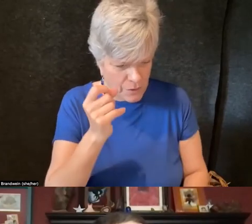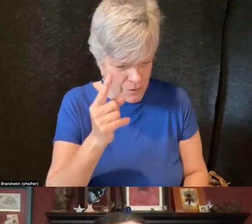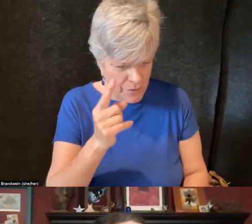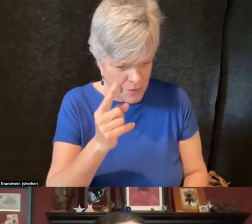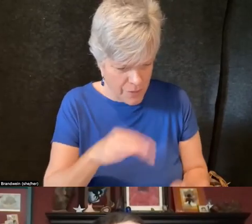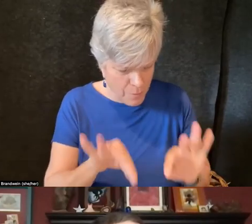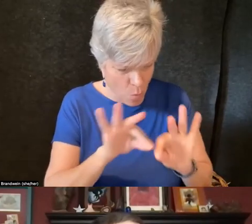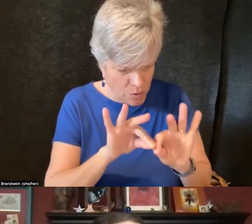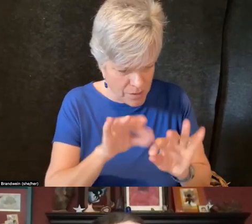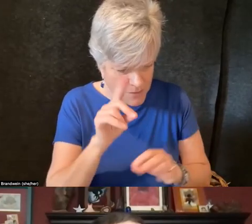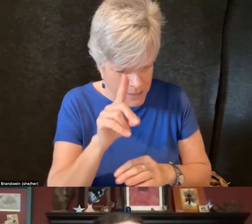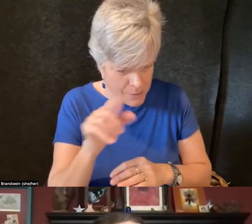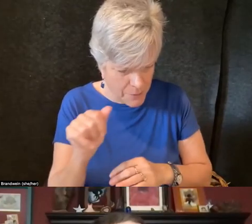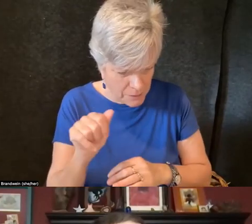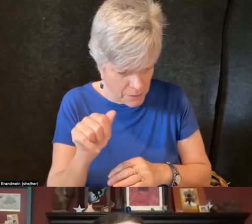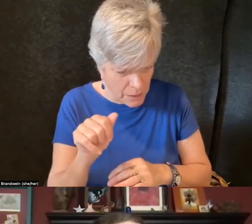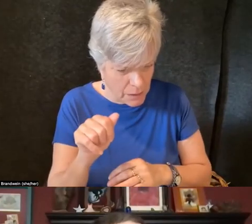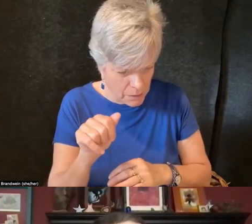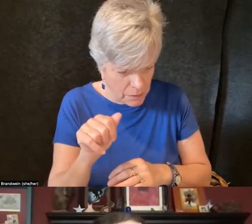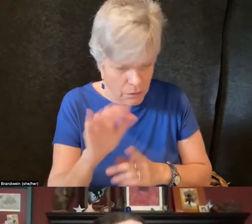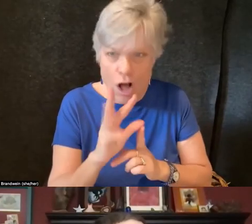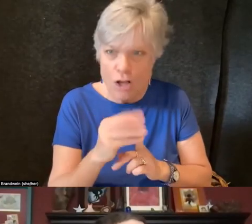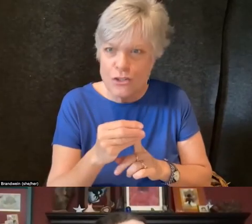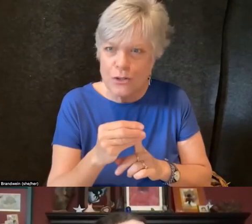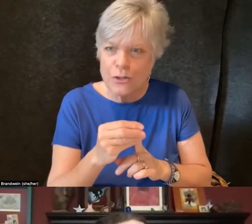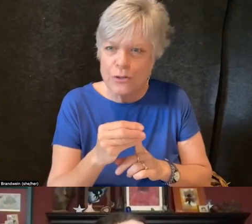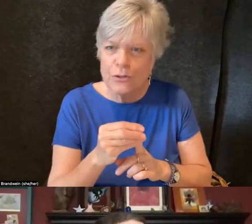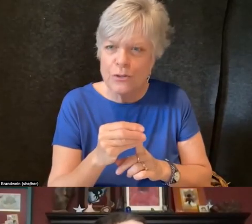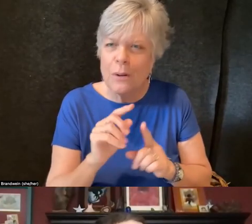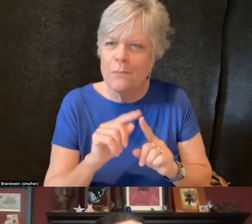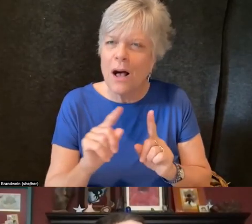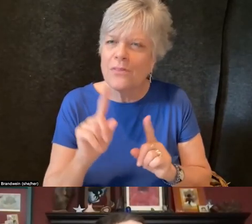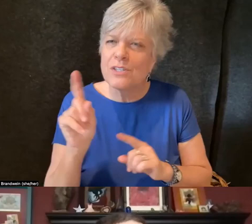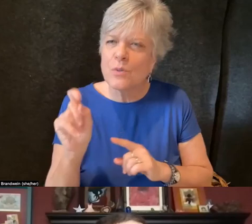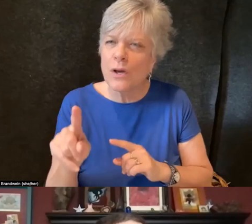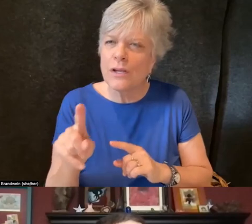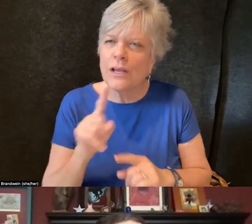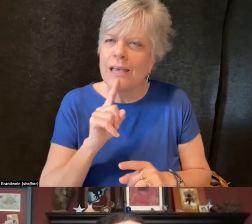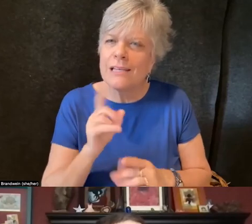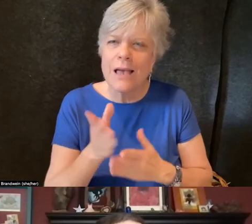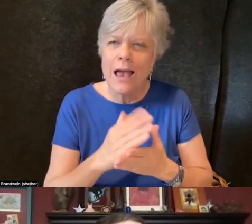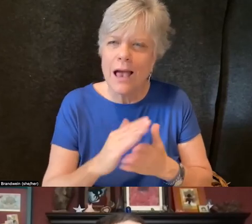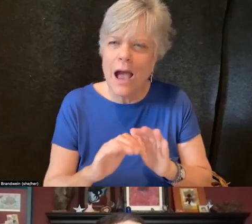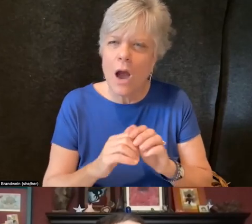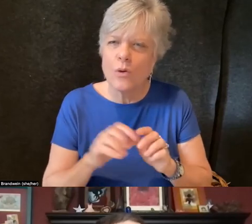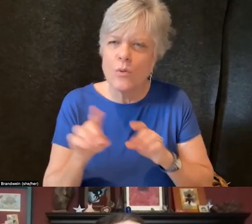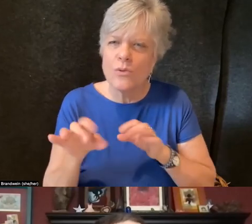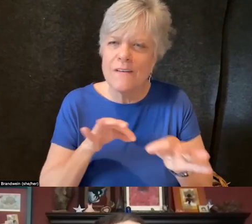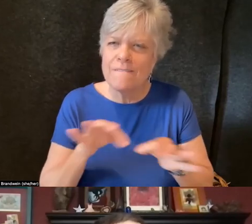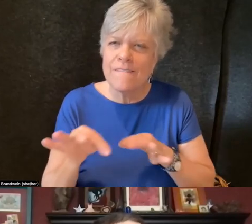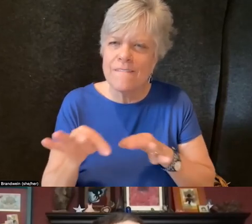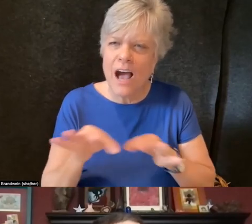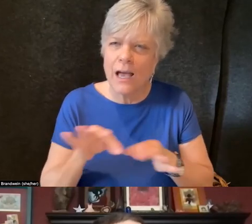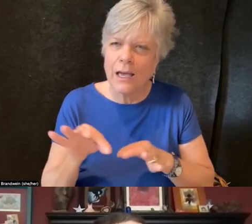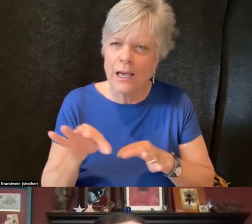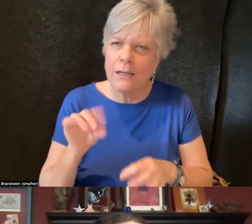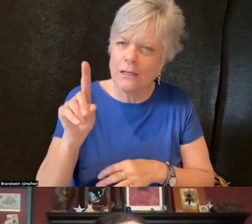But I think this question of, let me see if I have it here. Is there an aspect of how you define or name disability culture that is tricky